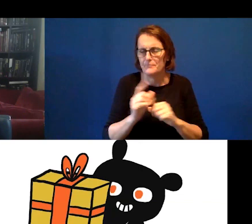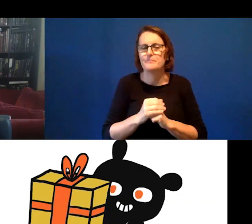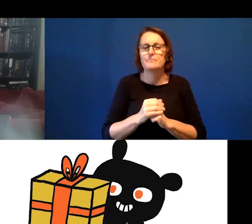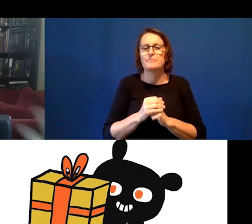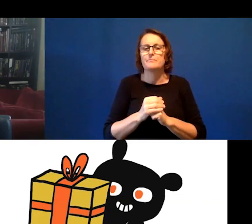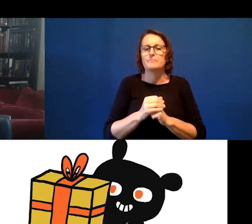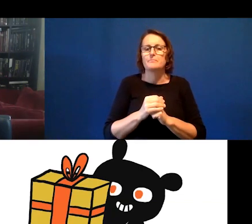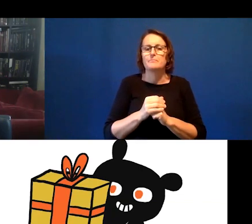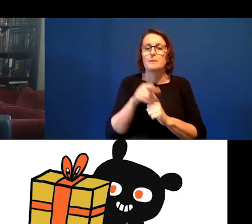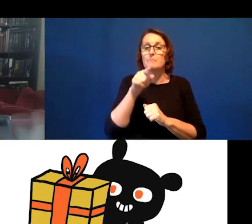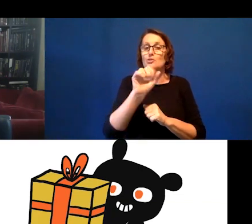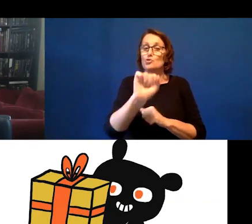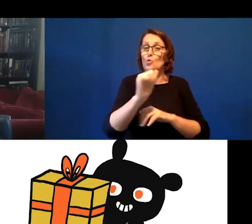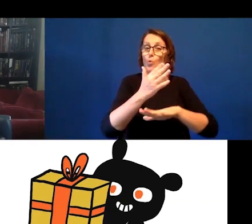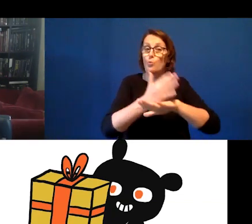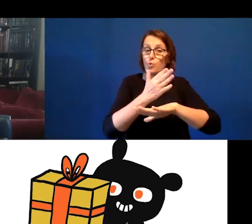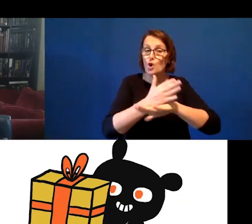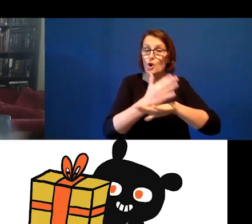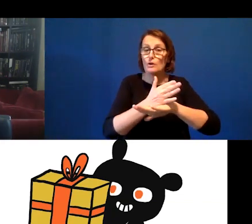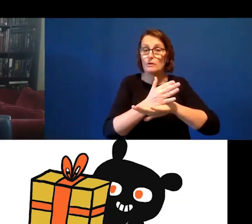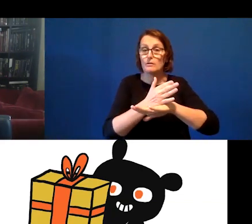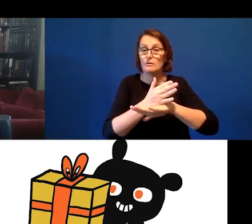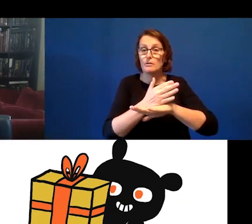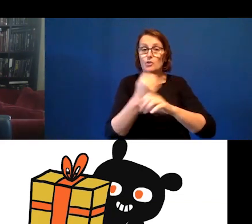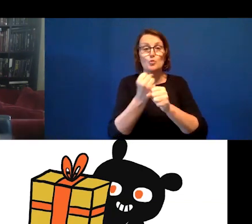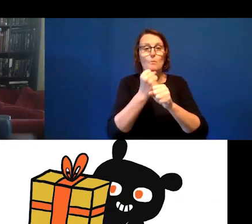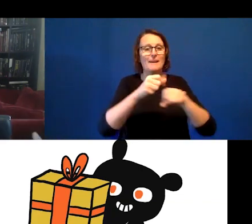making your work in lots of different artforms - the same work.